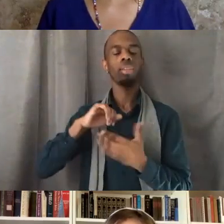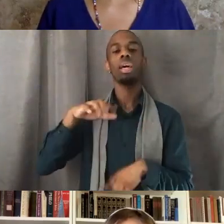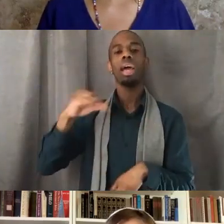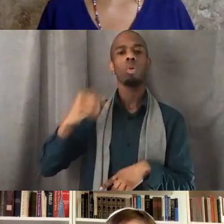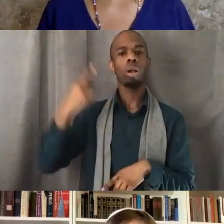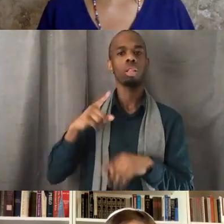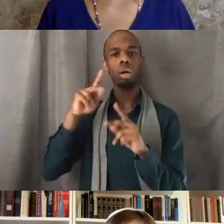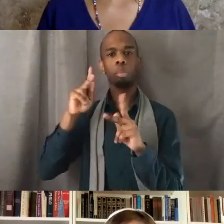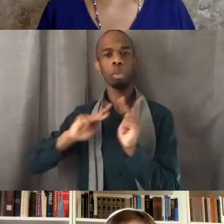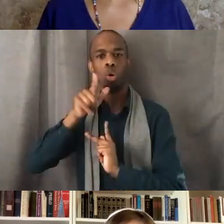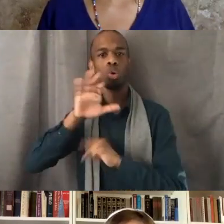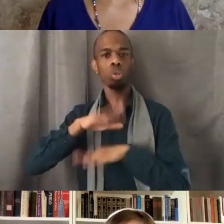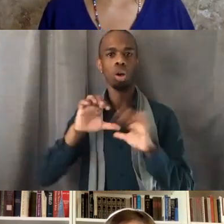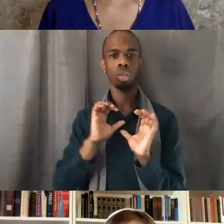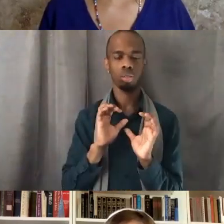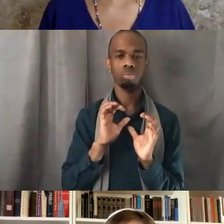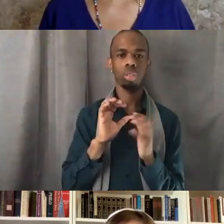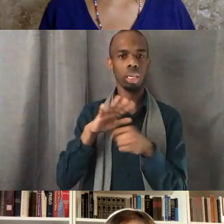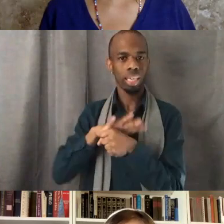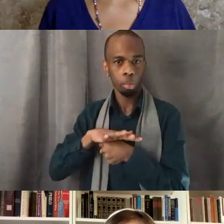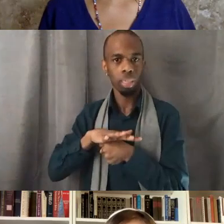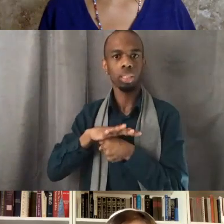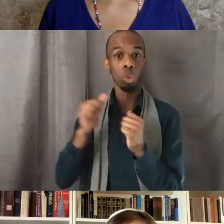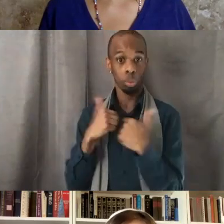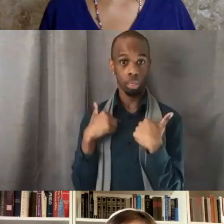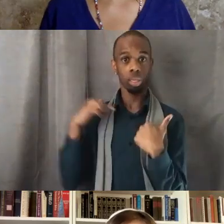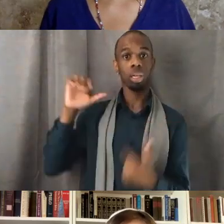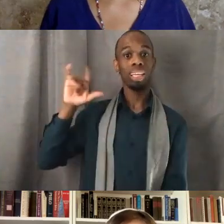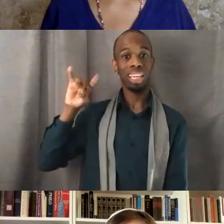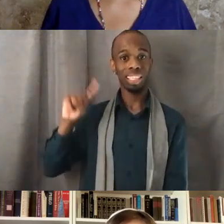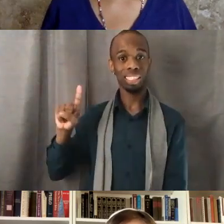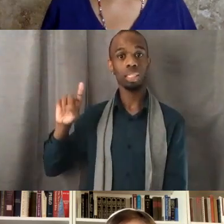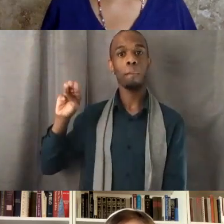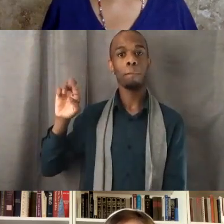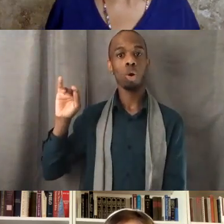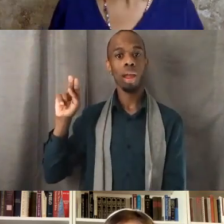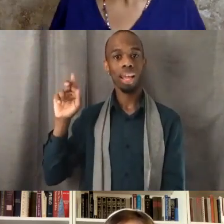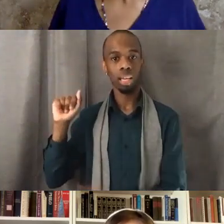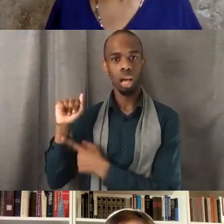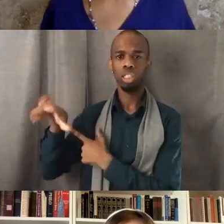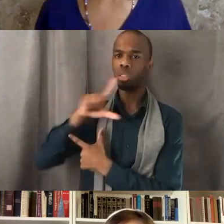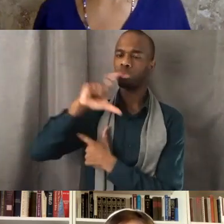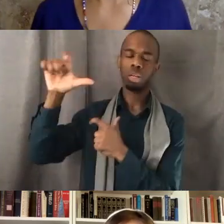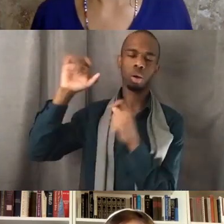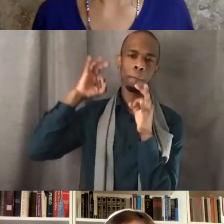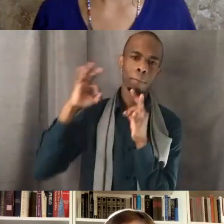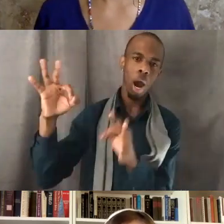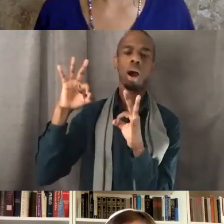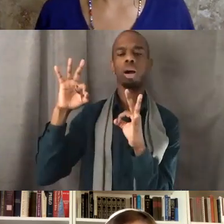Liz Miranda, she is an amazing organizer and she is going to be delivering the commencement speech,